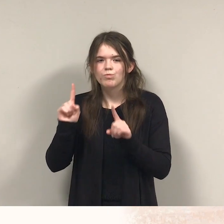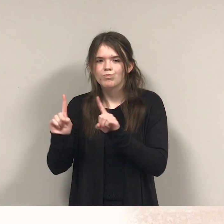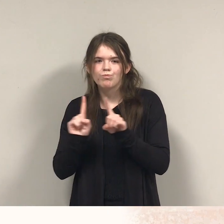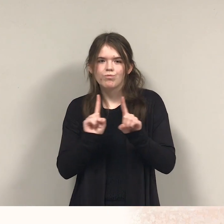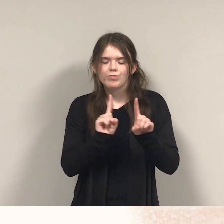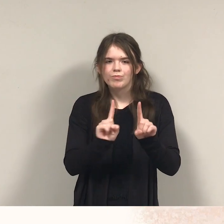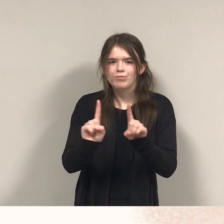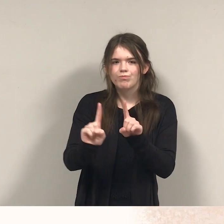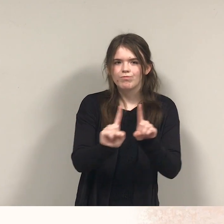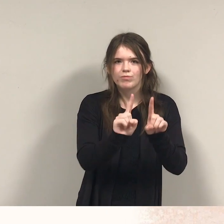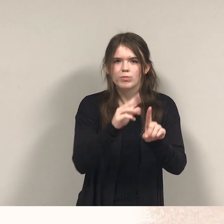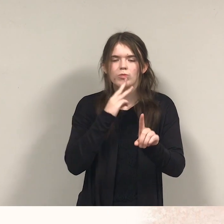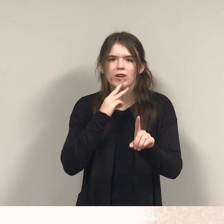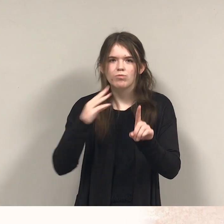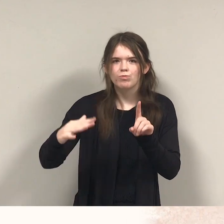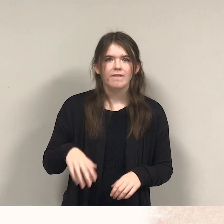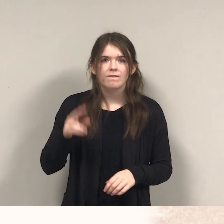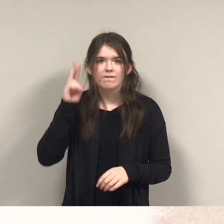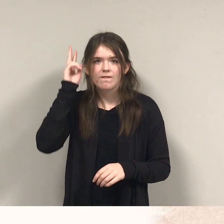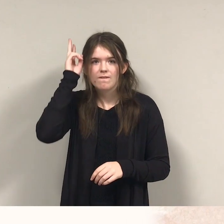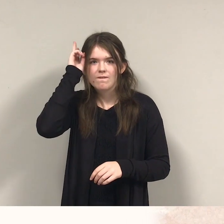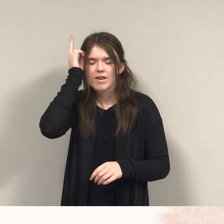Viking swears the water's nice,